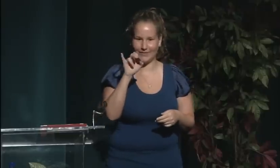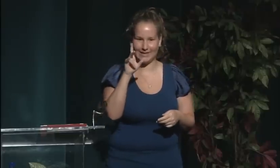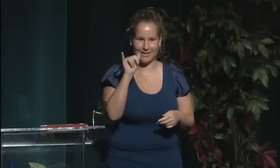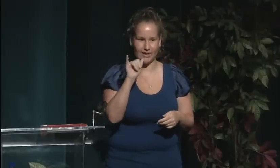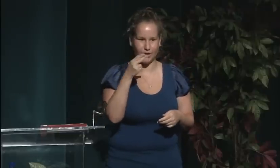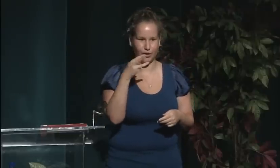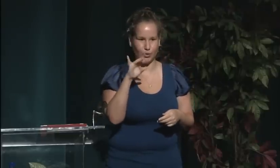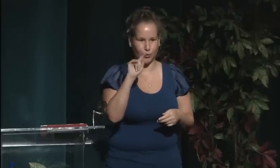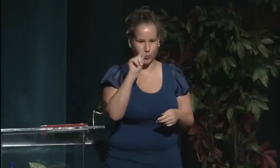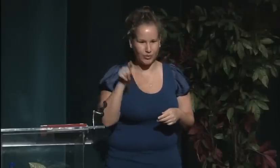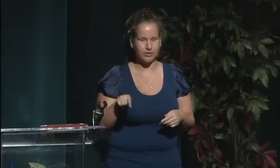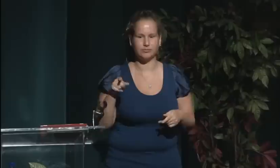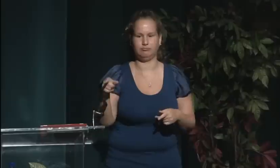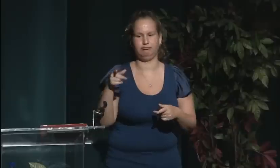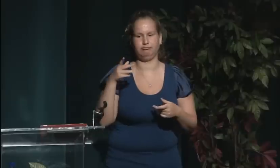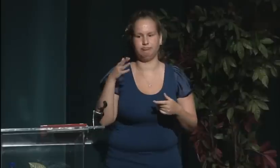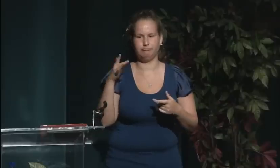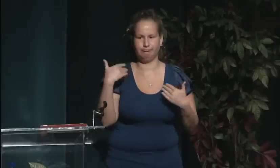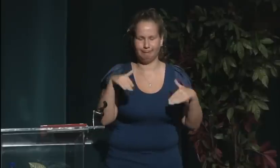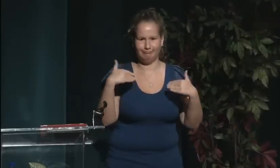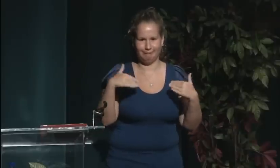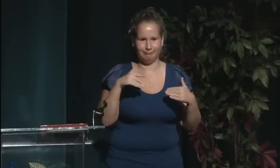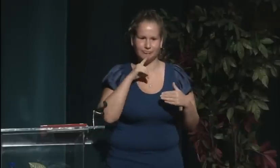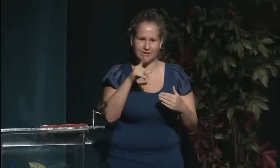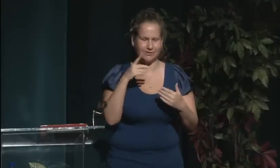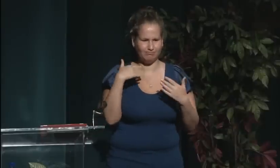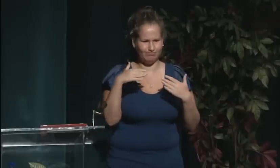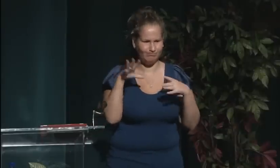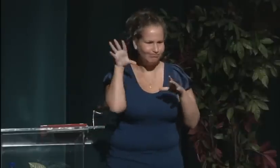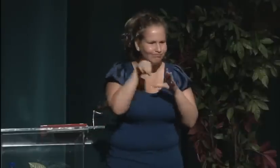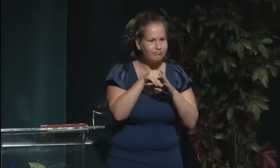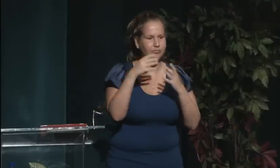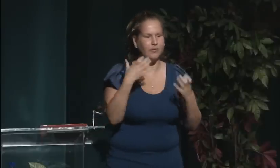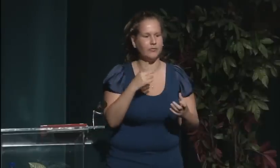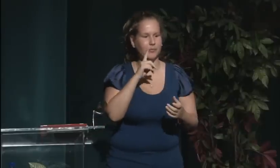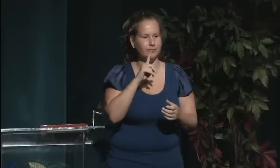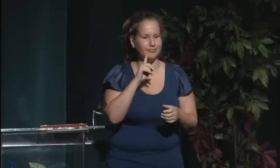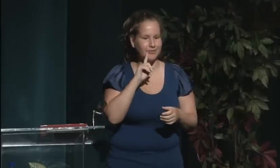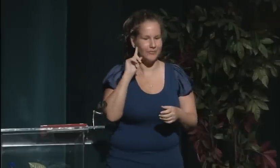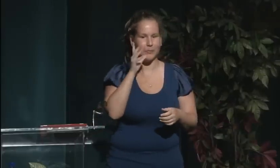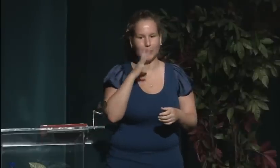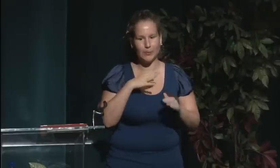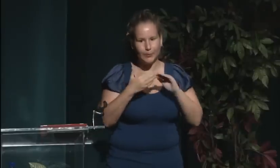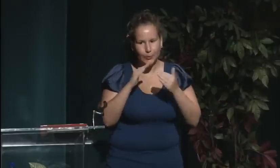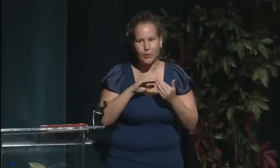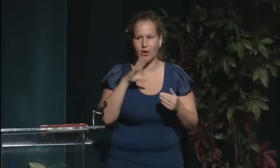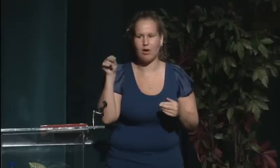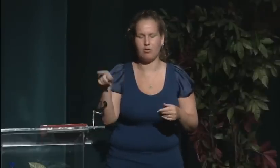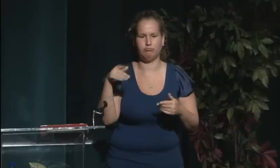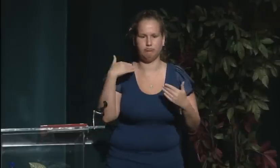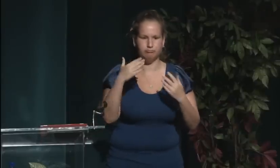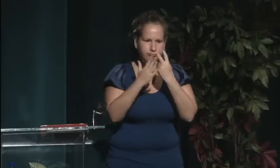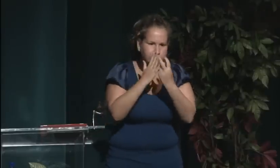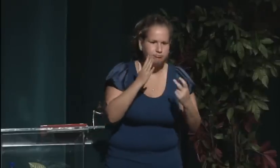and she's also been a member as well as president of various national boards,